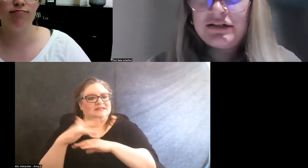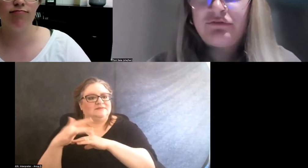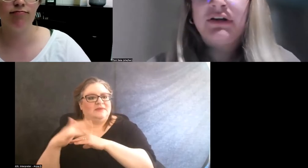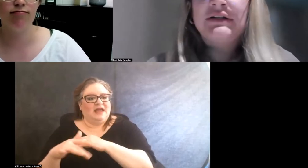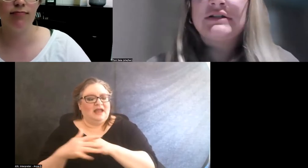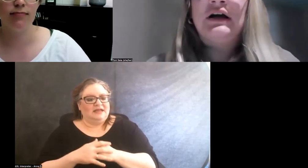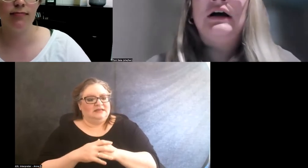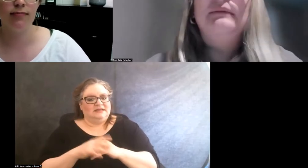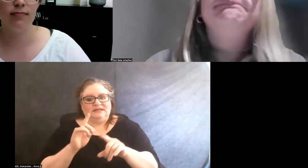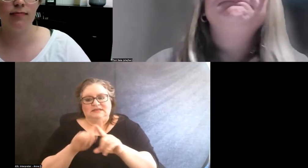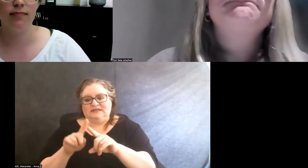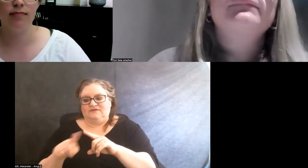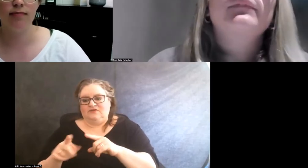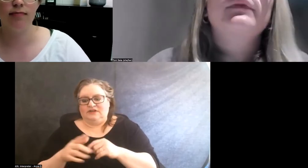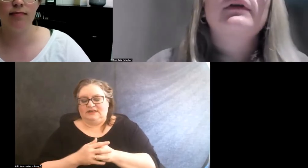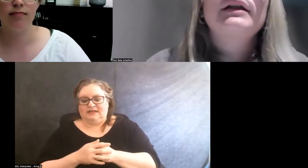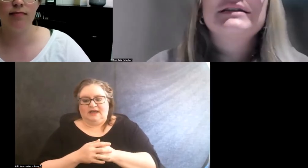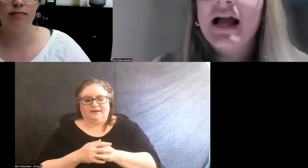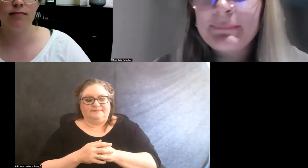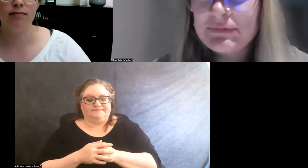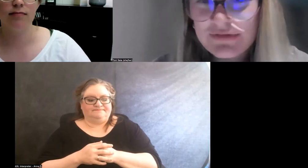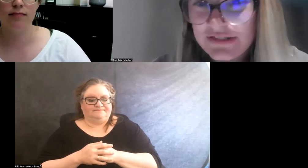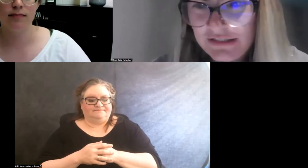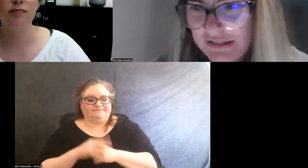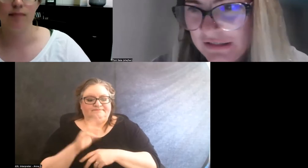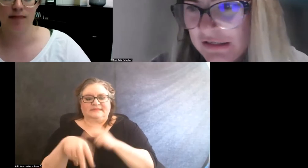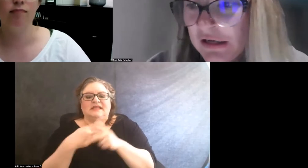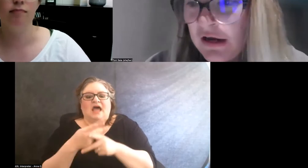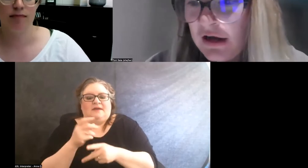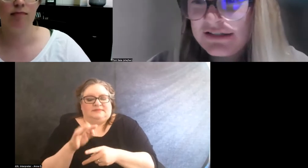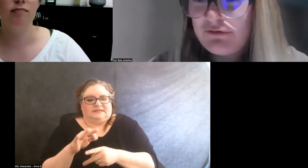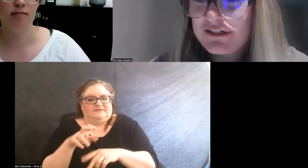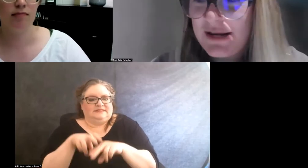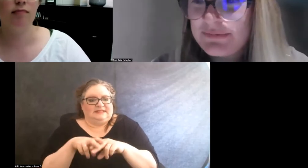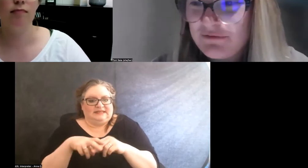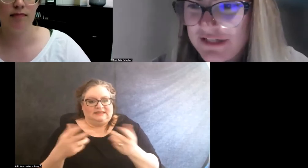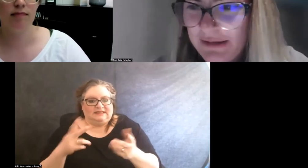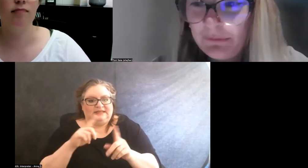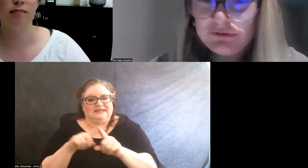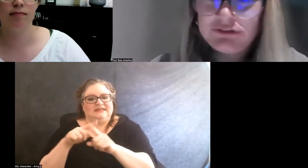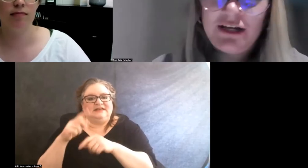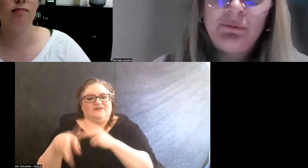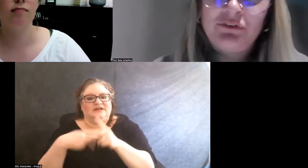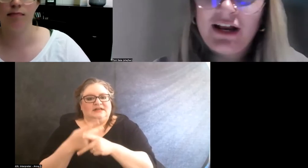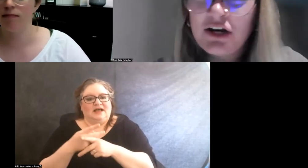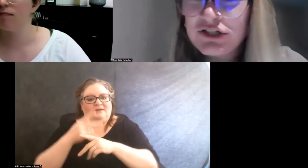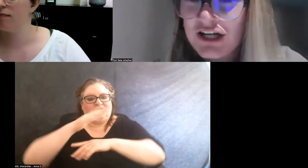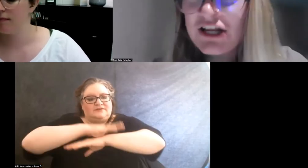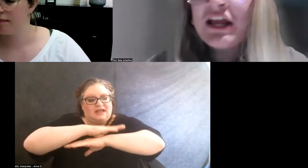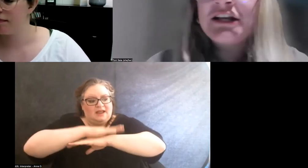different types of seating, different types of tables, tables that could adjust,